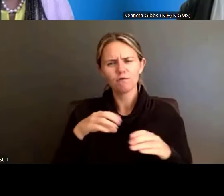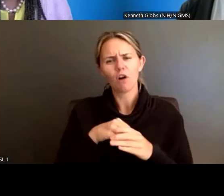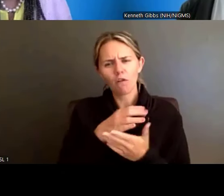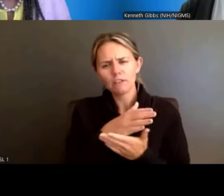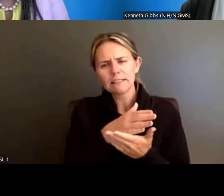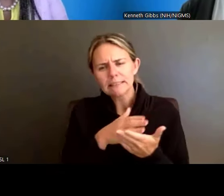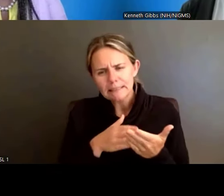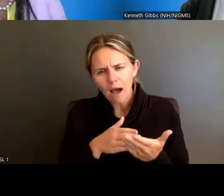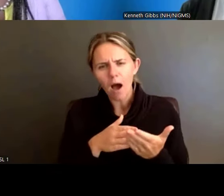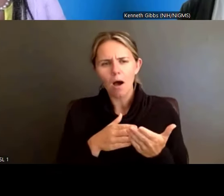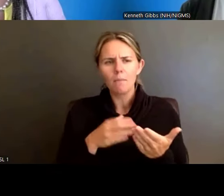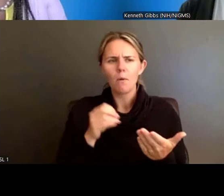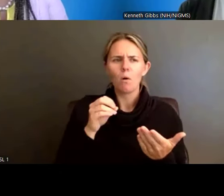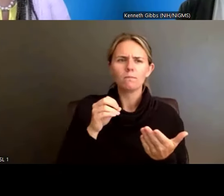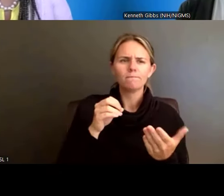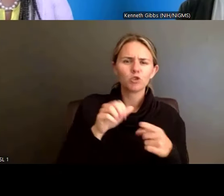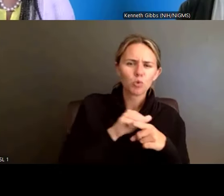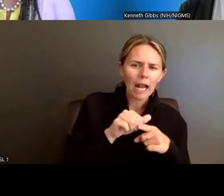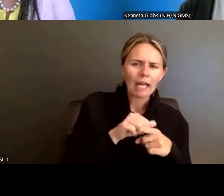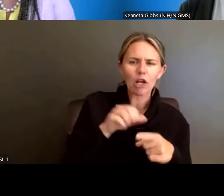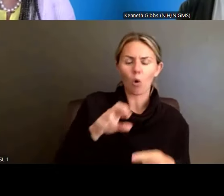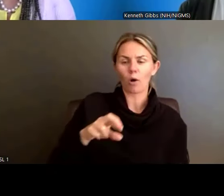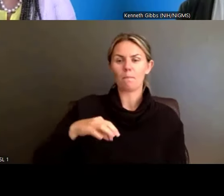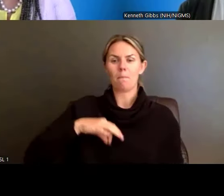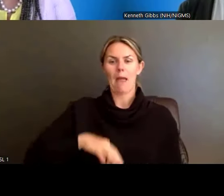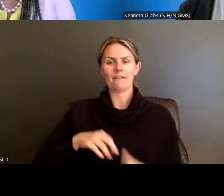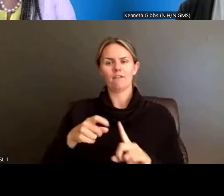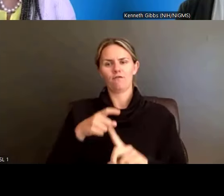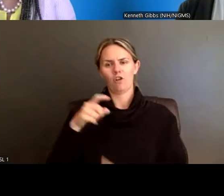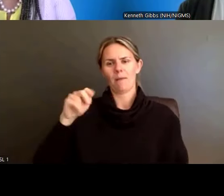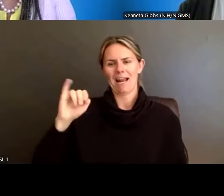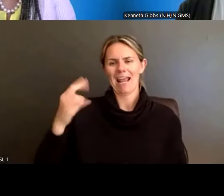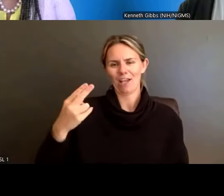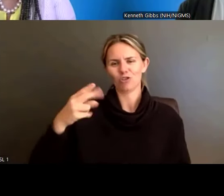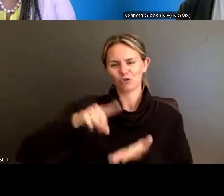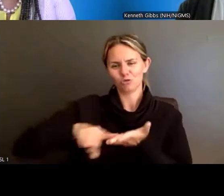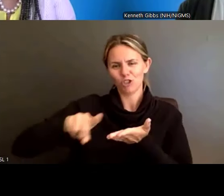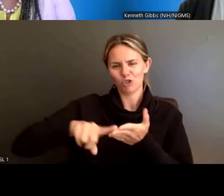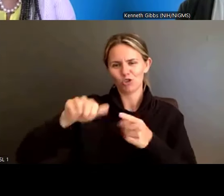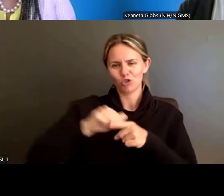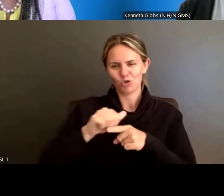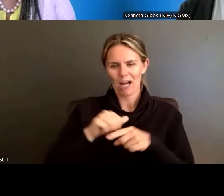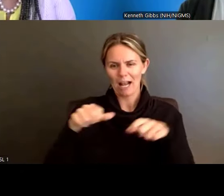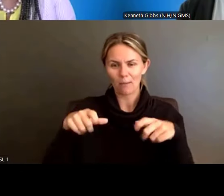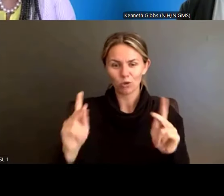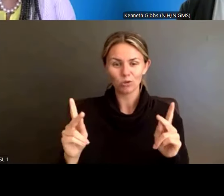or benefitted in some sort of way from NIH Research Training opportunities; whether they were in fellowships --